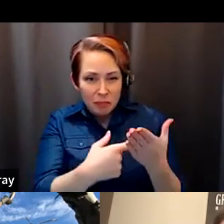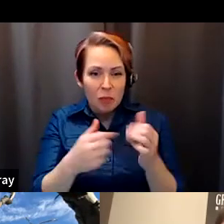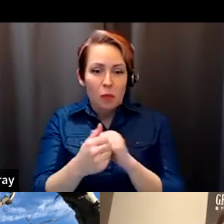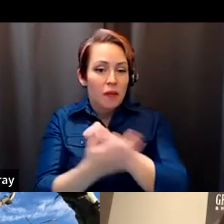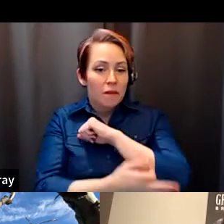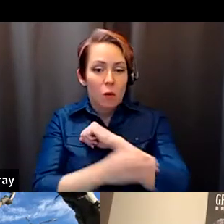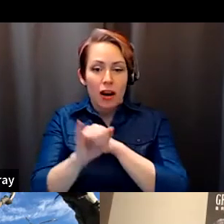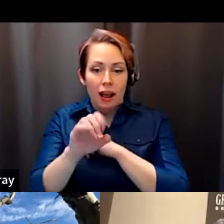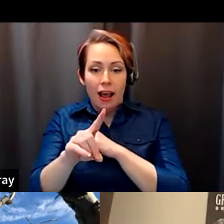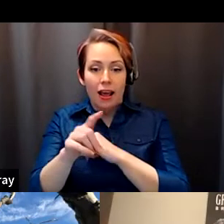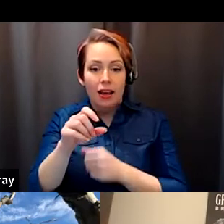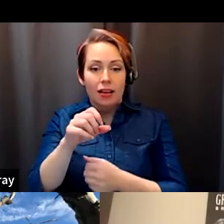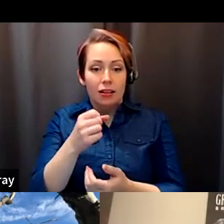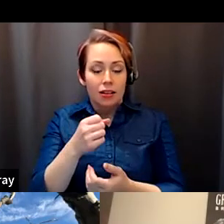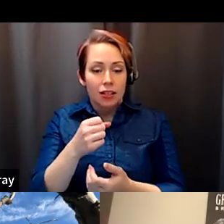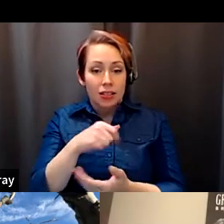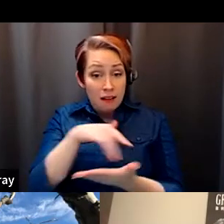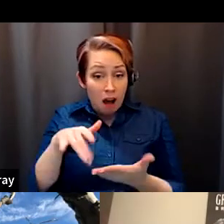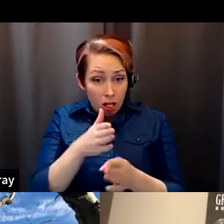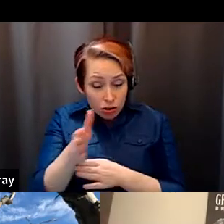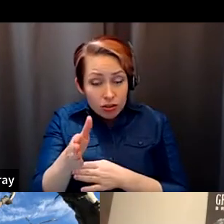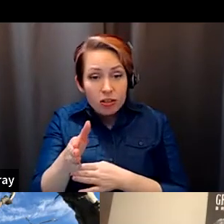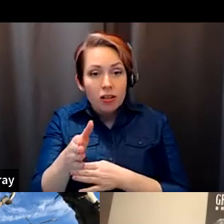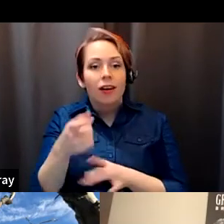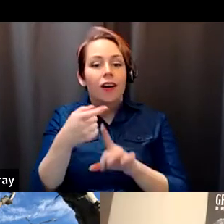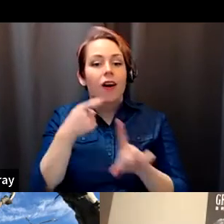Salvador Santino Regilme: Is that a lot of these foreign aid scanners are coming from the field of econometrics.